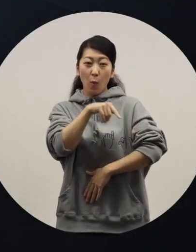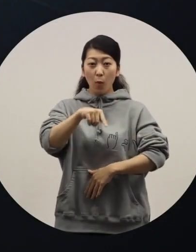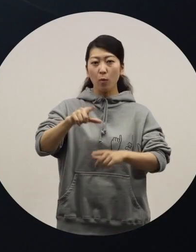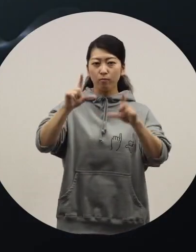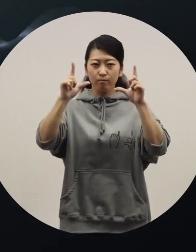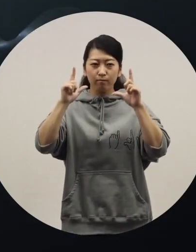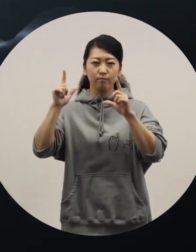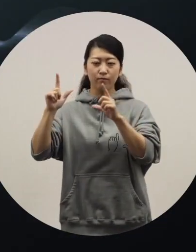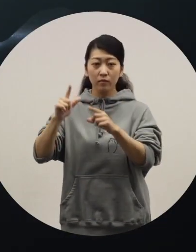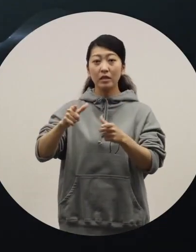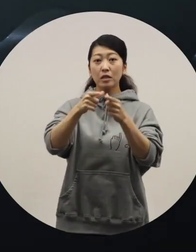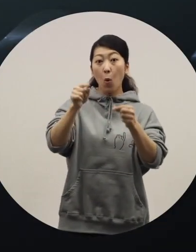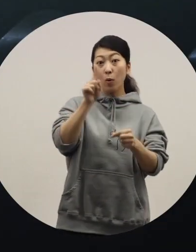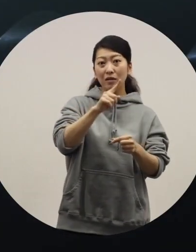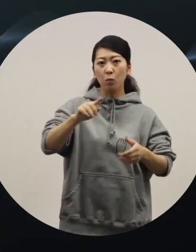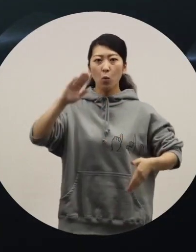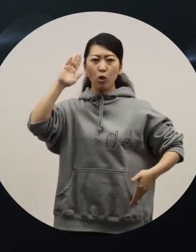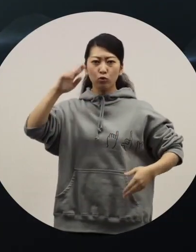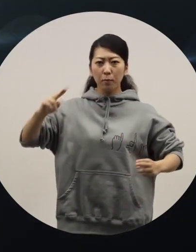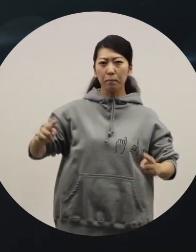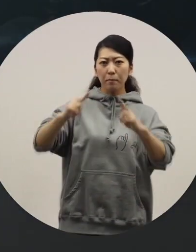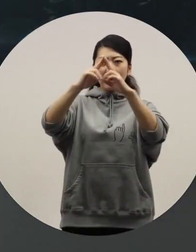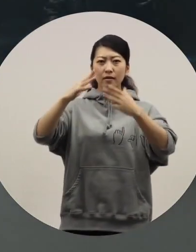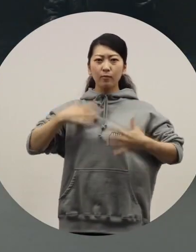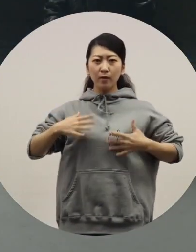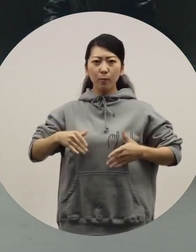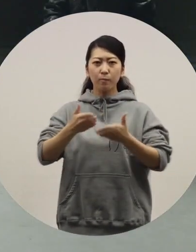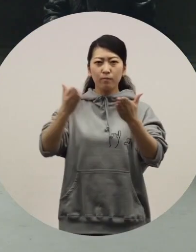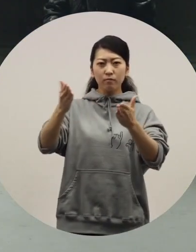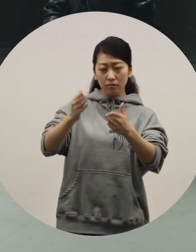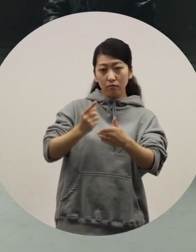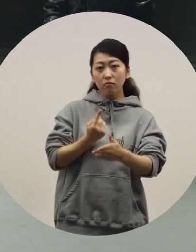She established a precedent for Japanese models to walk for Paris Fashion Week.